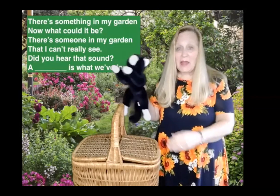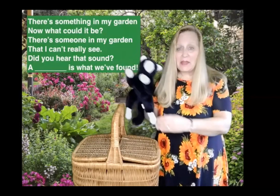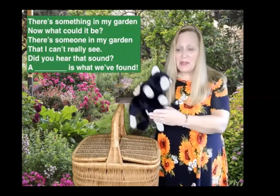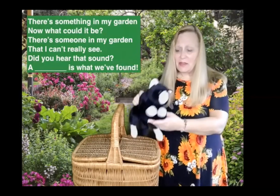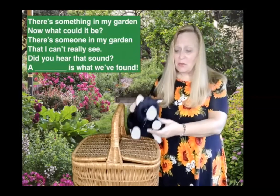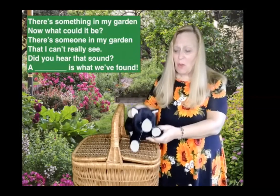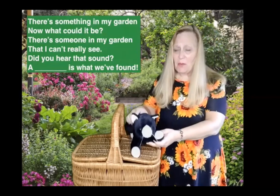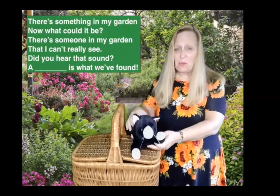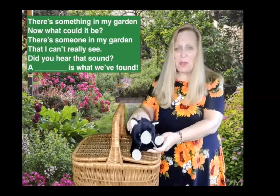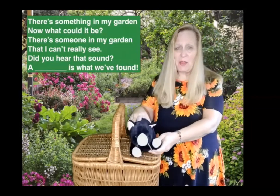A cat is what we found.